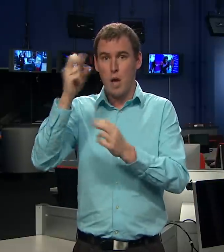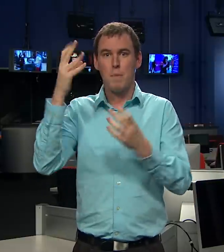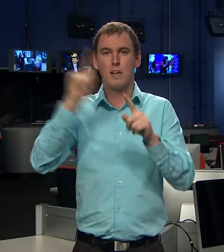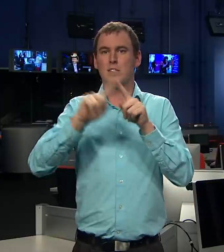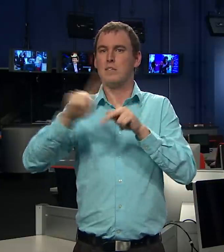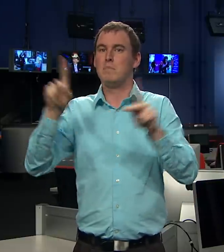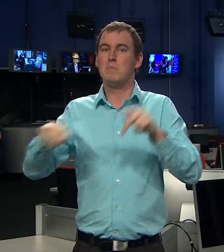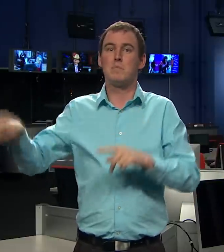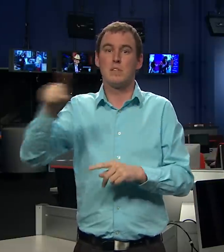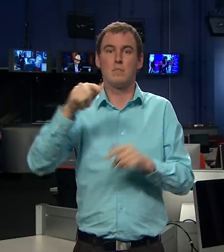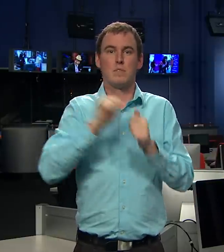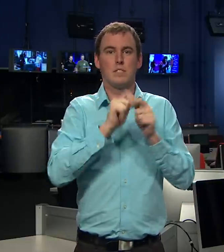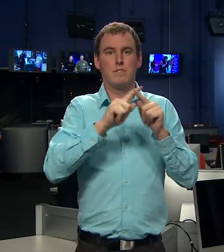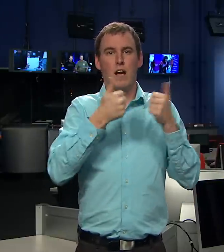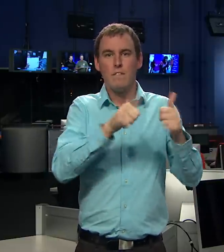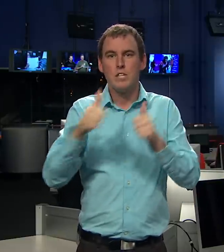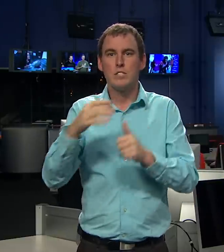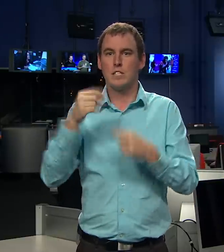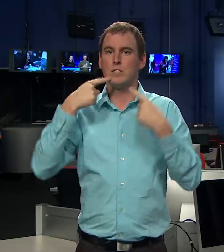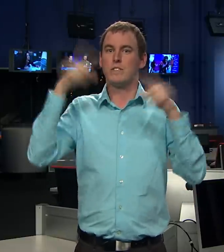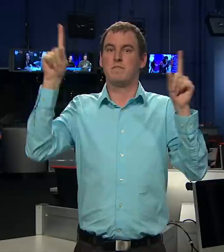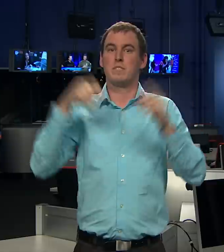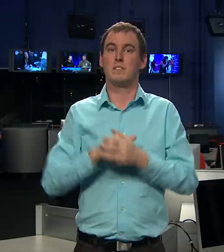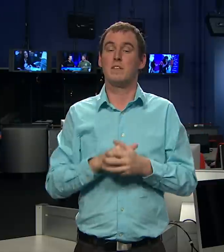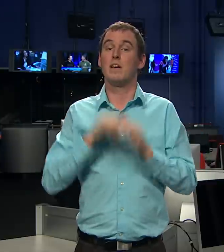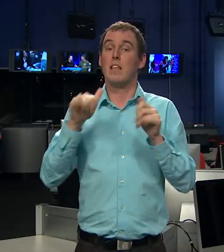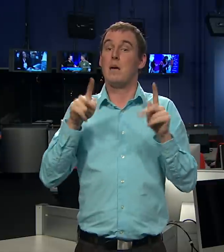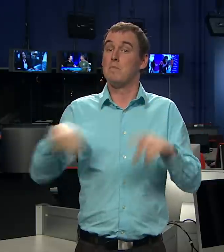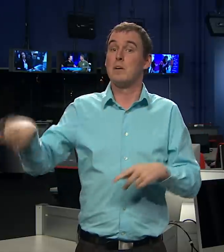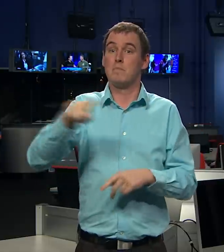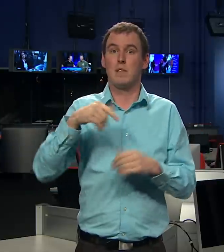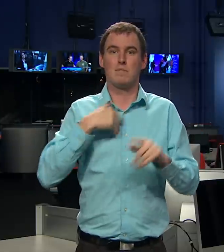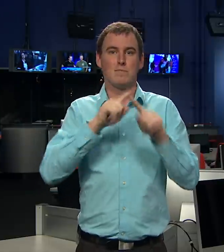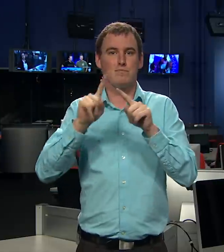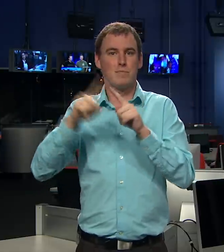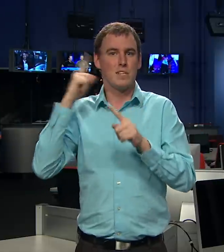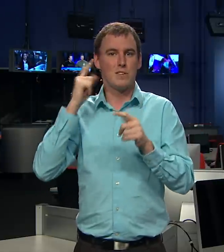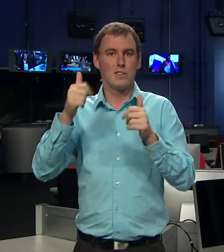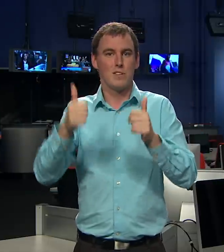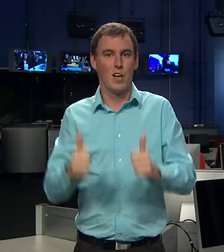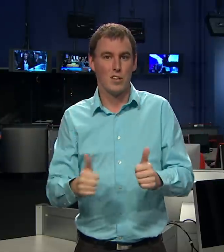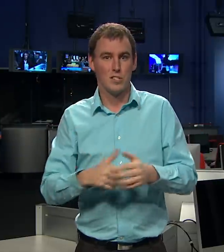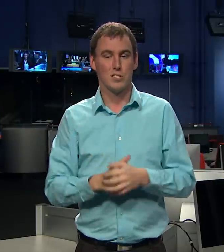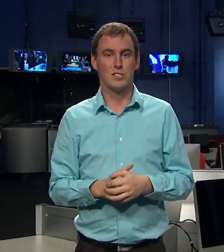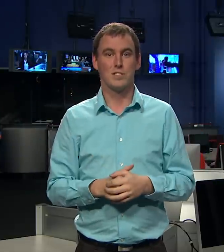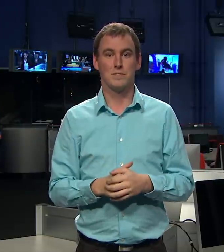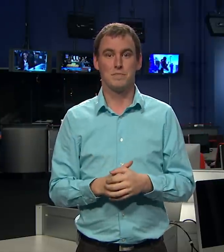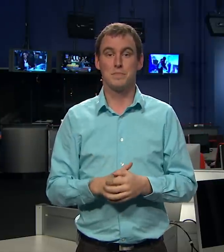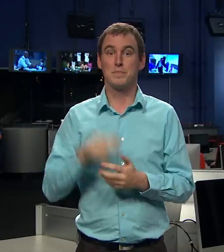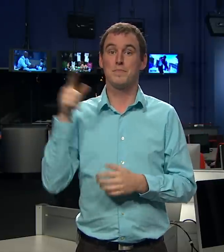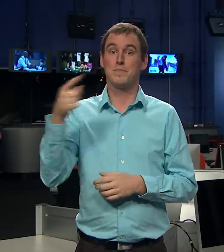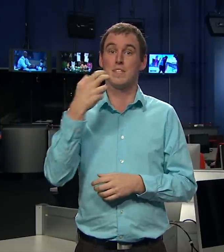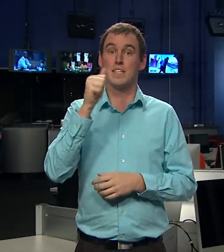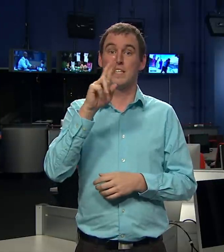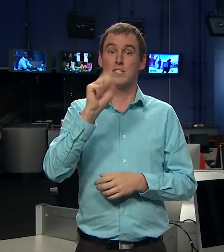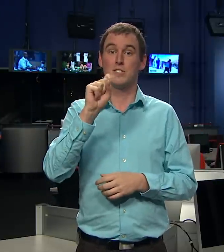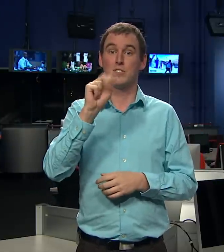FIRST TIME. THE HEARSTRONG FOUNDATION HONORS MANY PEOPLE FOR THEIR EFFORTS AND ACHIEVEMENTS WITH HEARING